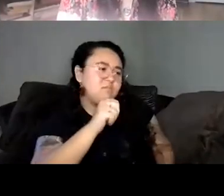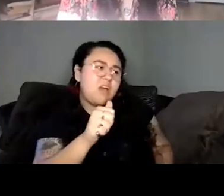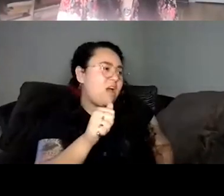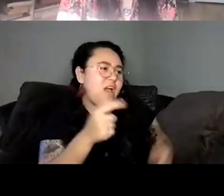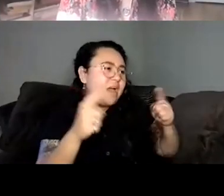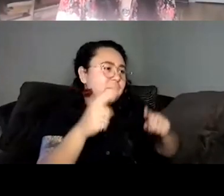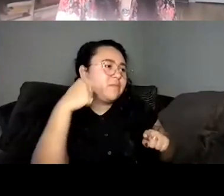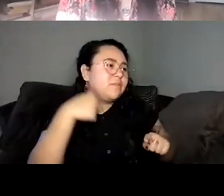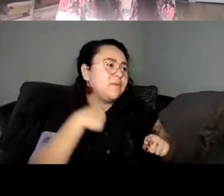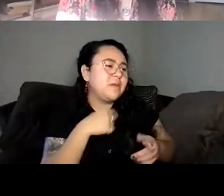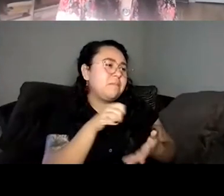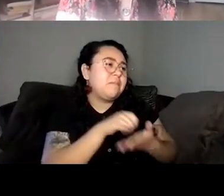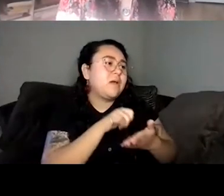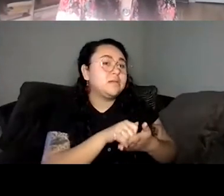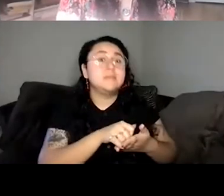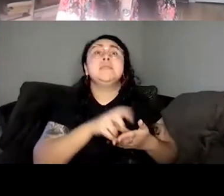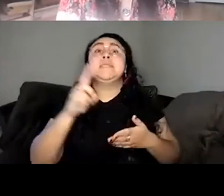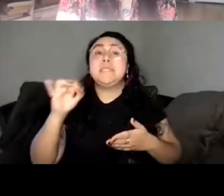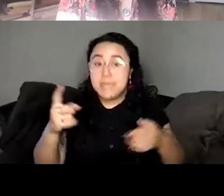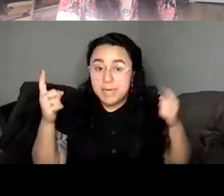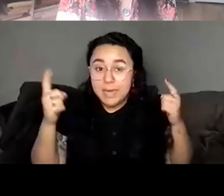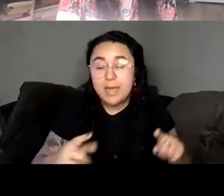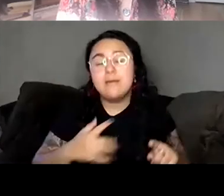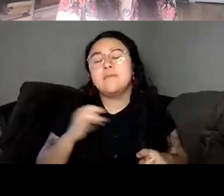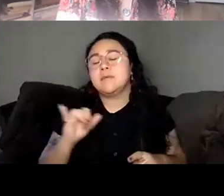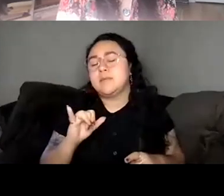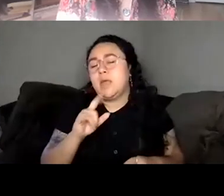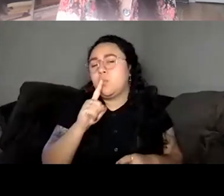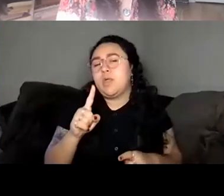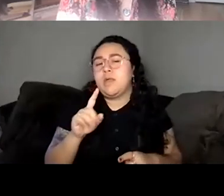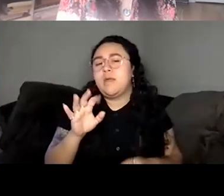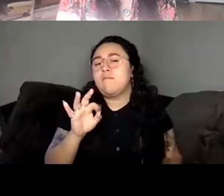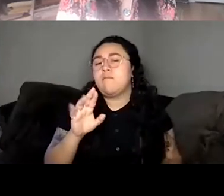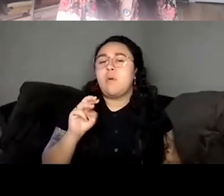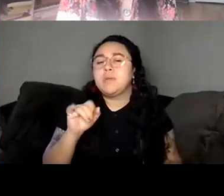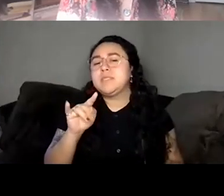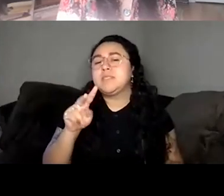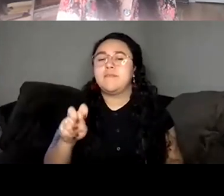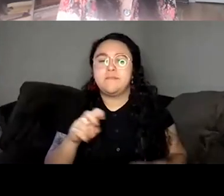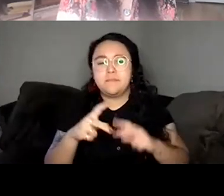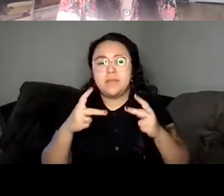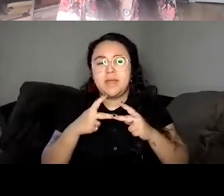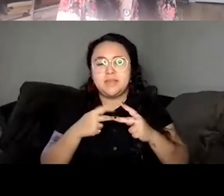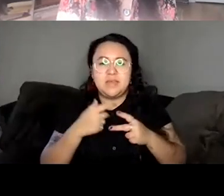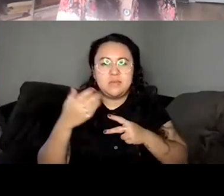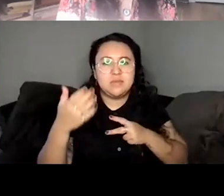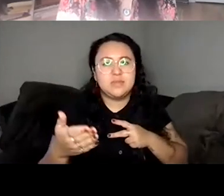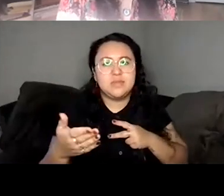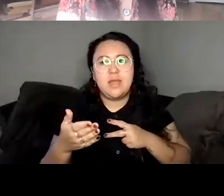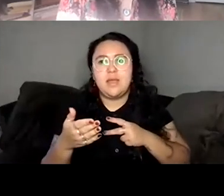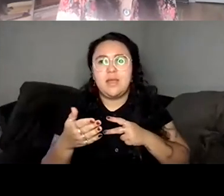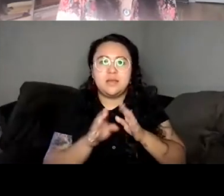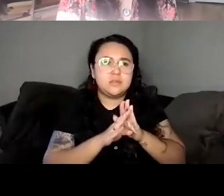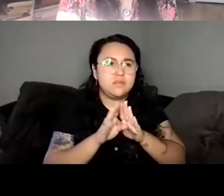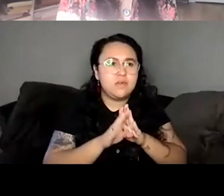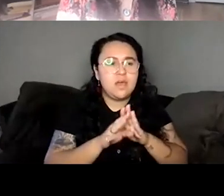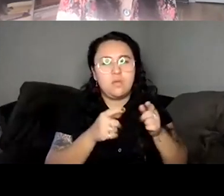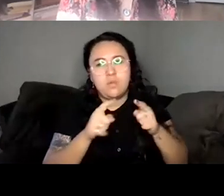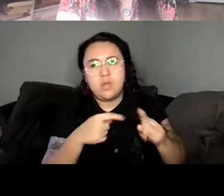felt it feels like a really kind of like formative place because I was there while I was doing so many of the things with this book and so to get to return and have a really beautiful